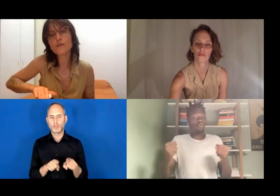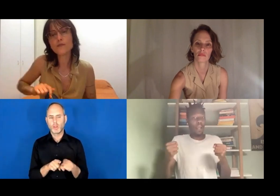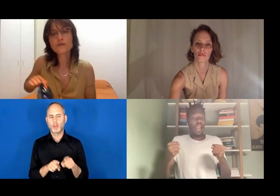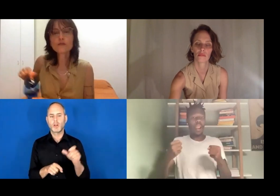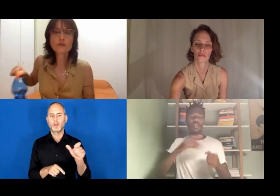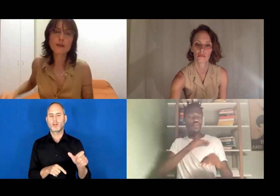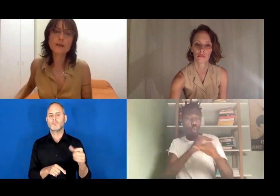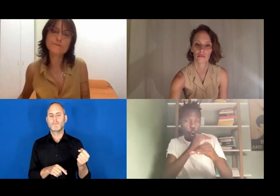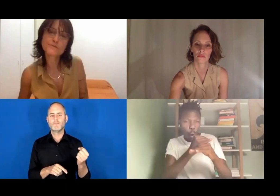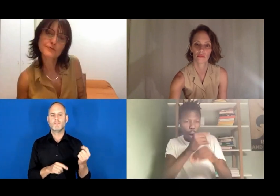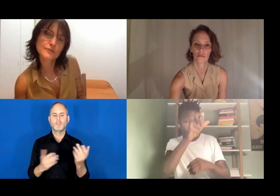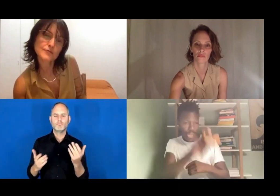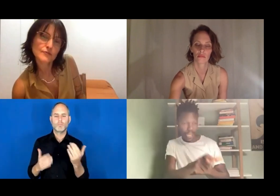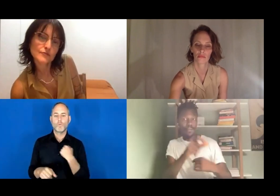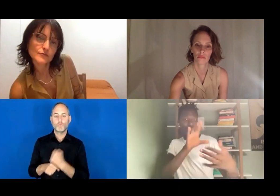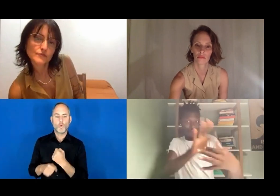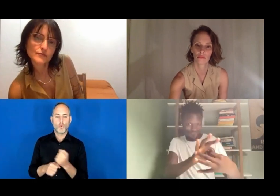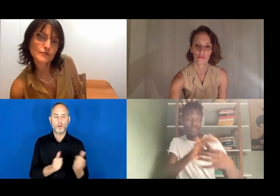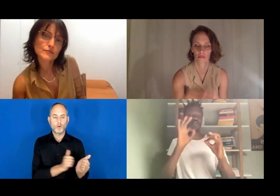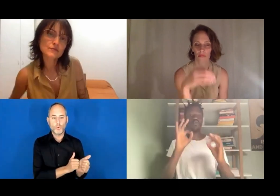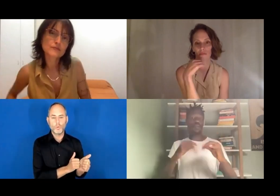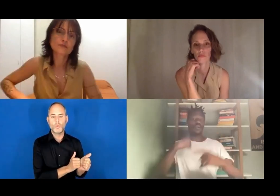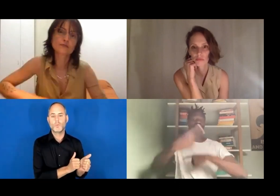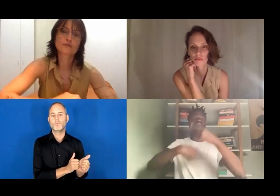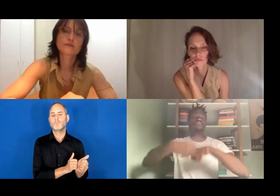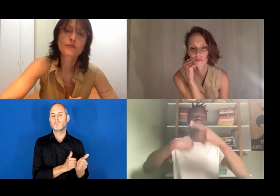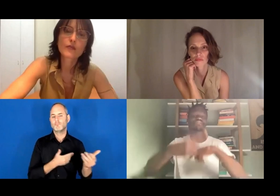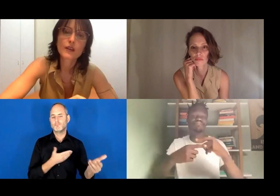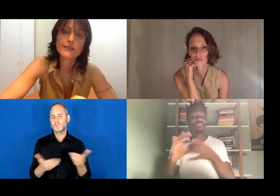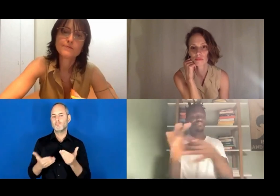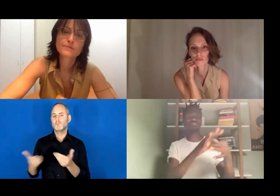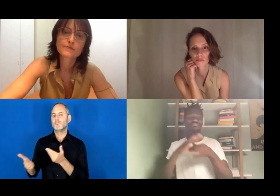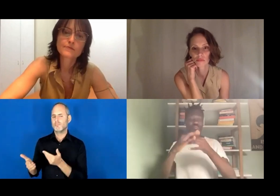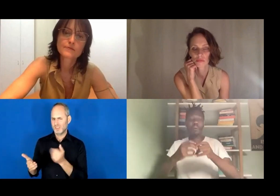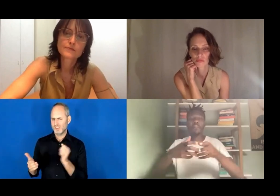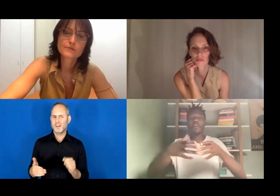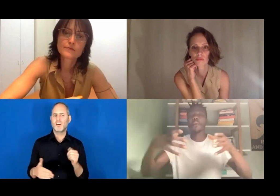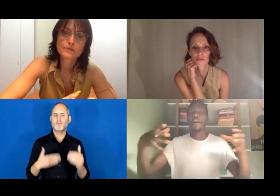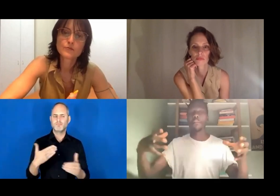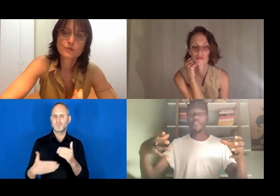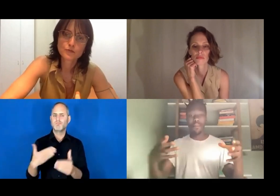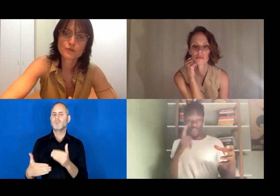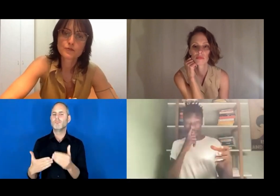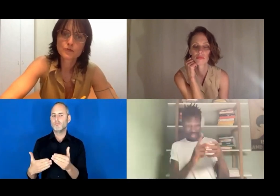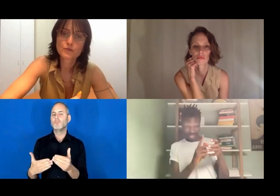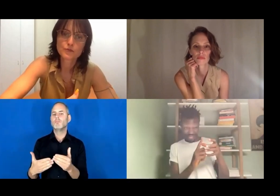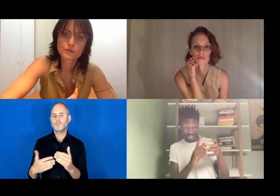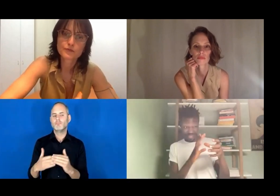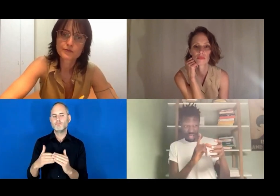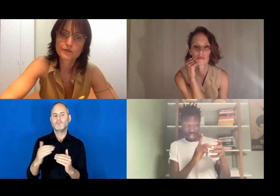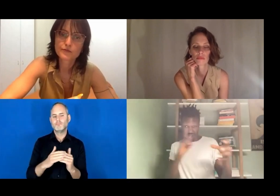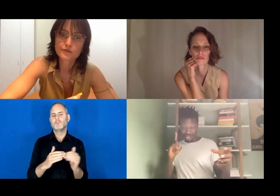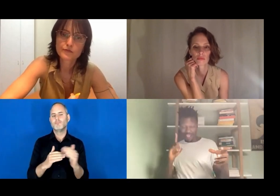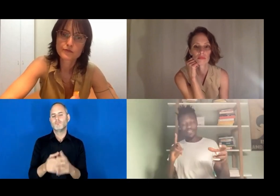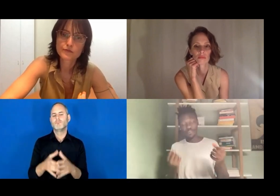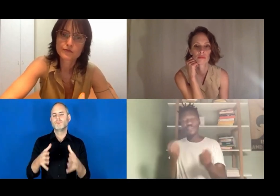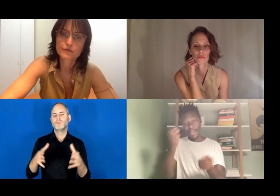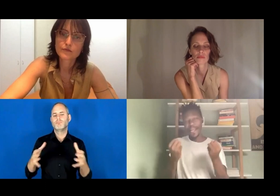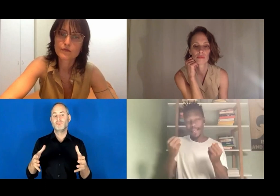Sometimes, of course, if you have colleagues, you know, they kind of share the same feelings, but once you're like...